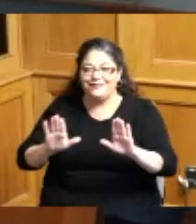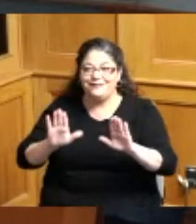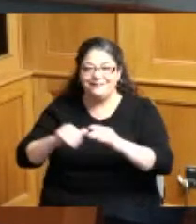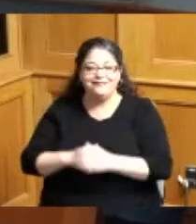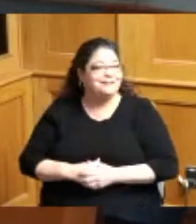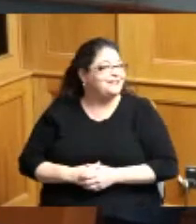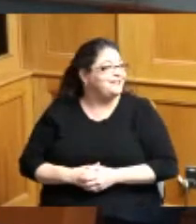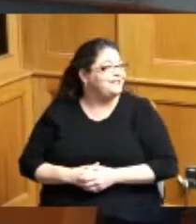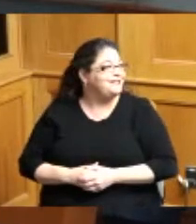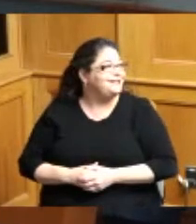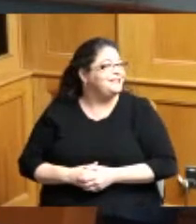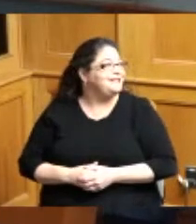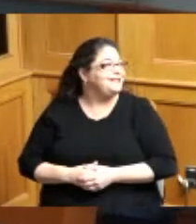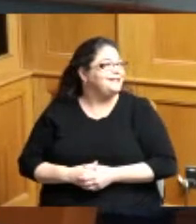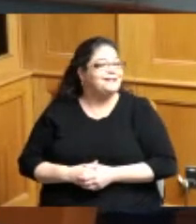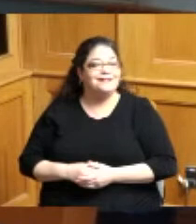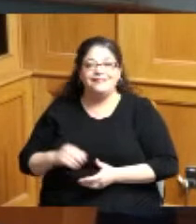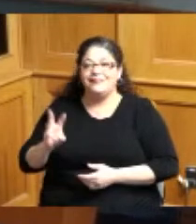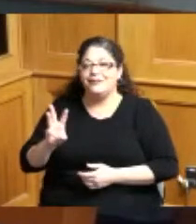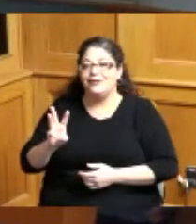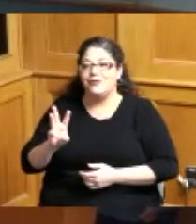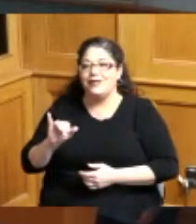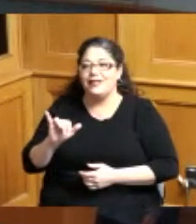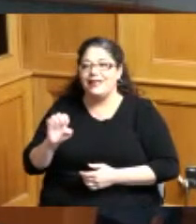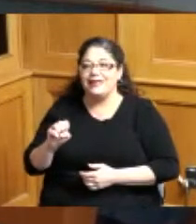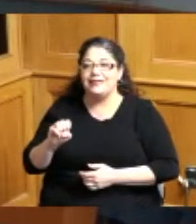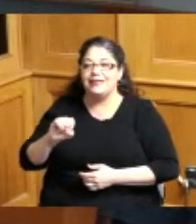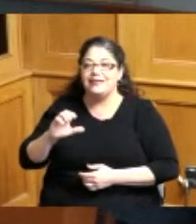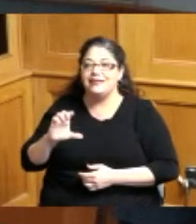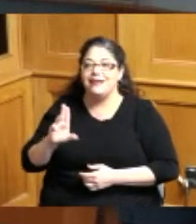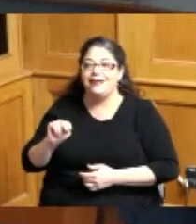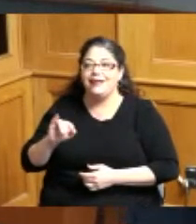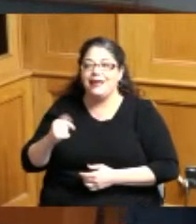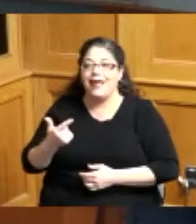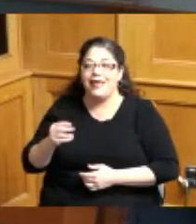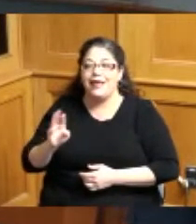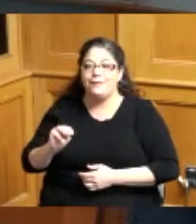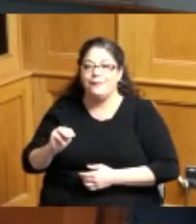I'm training Willie Cunningham has challenged me to a free throw contest and I got to get